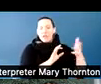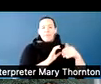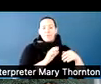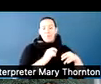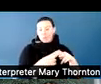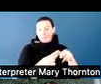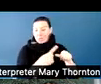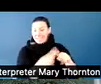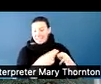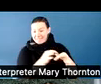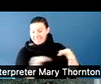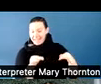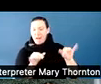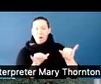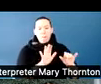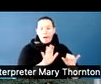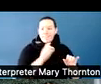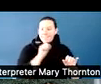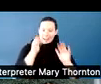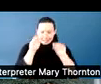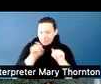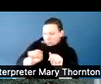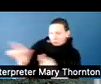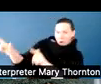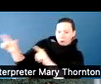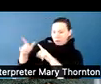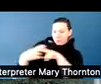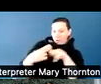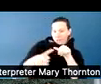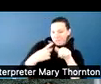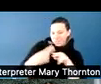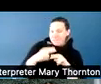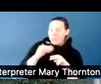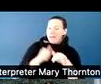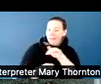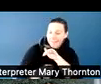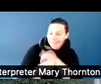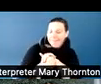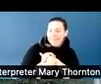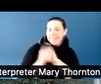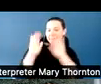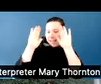So that's one example of a hidden or implied or inferred rule.